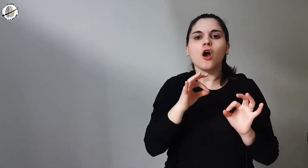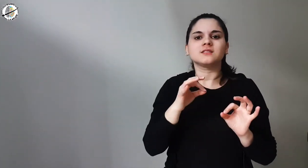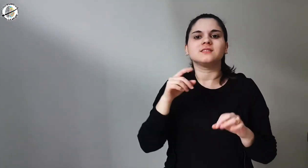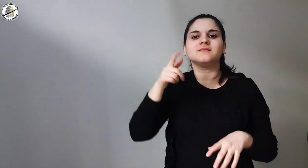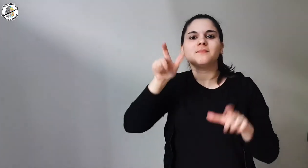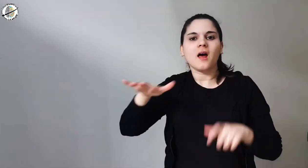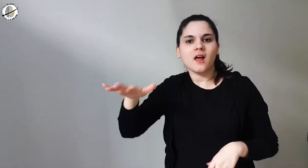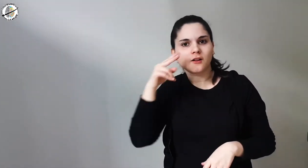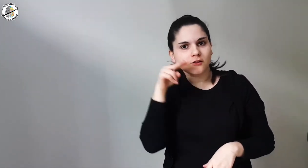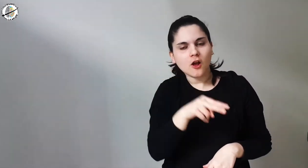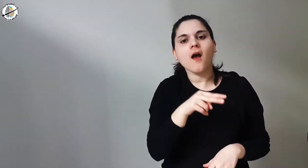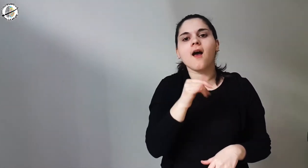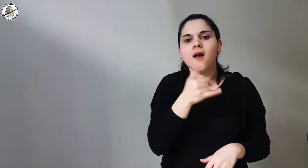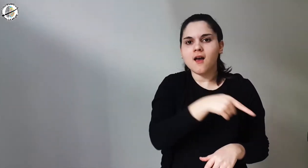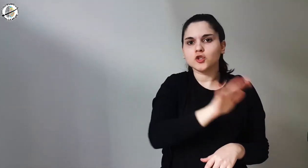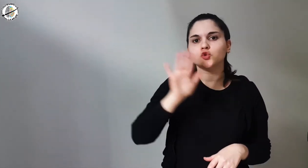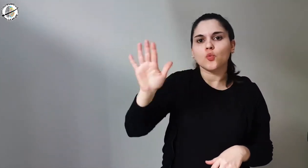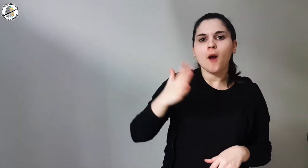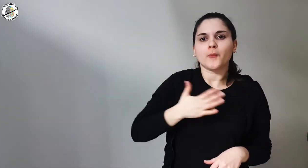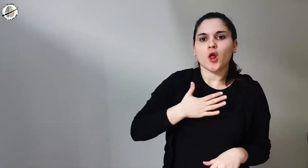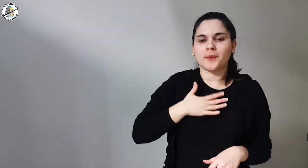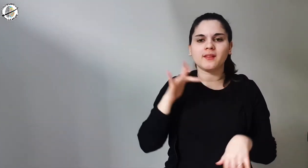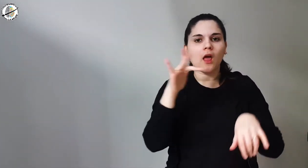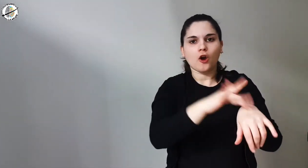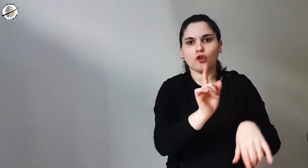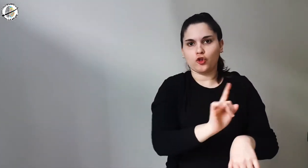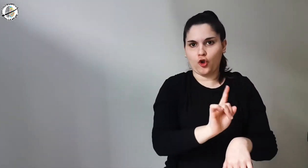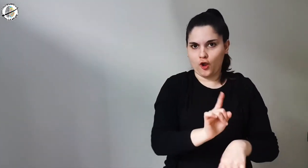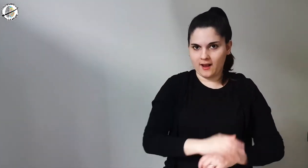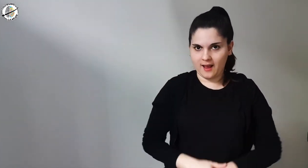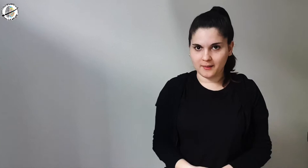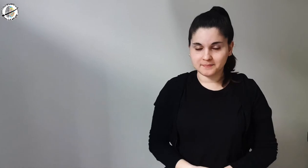so they could show others whose ownership they belonged to.